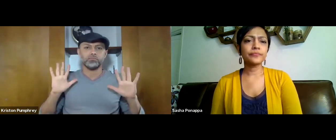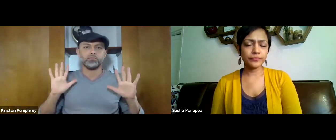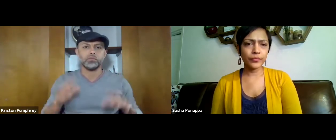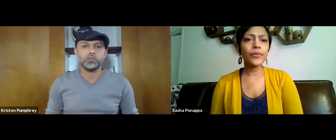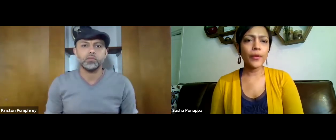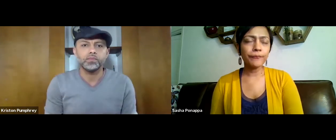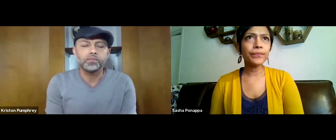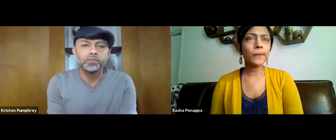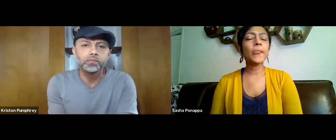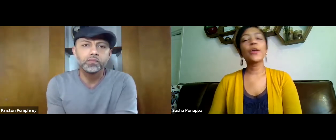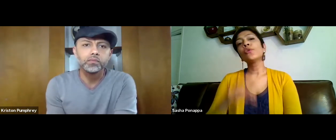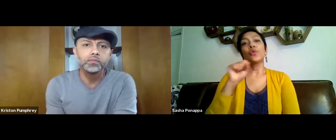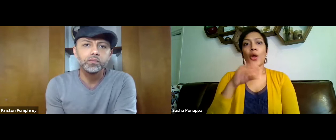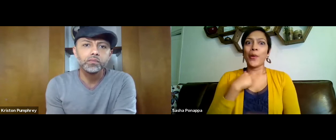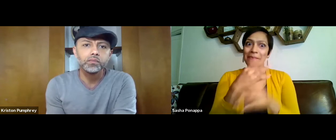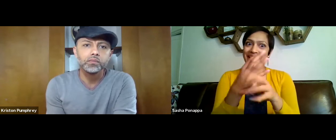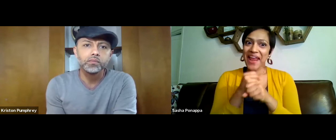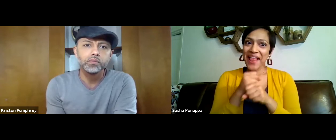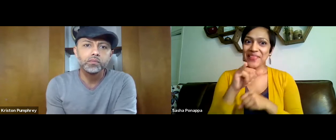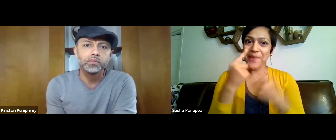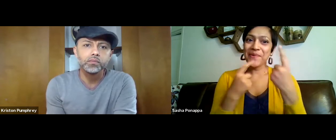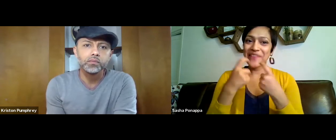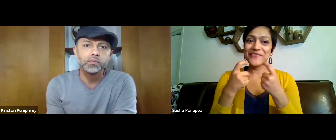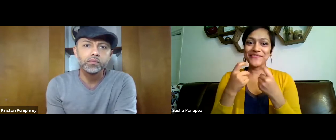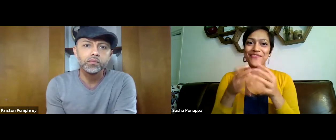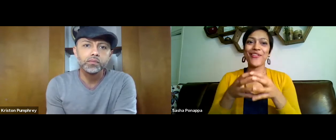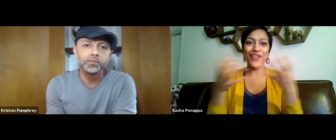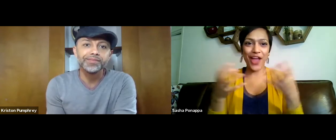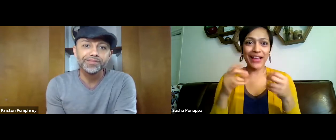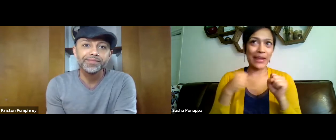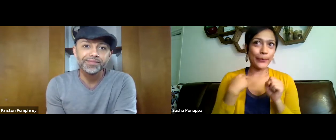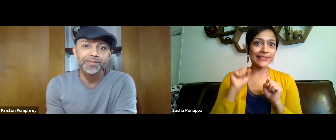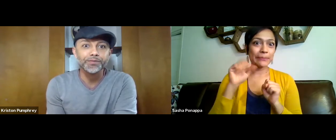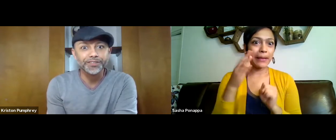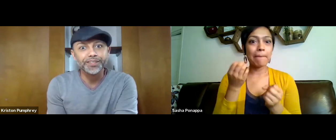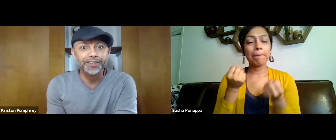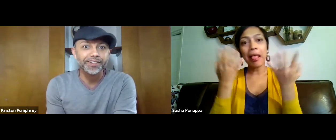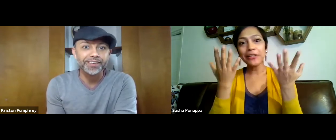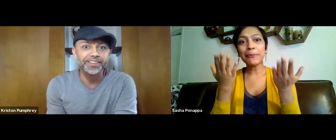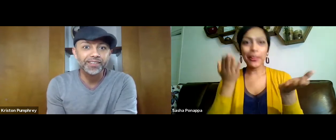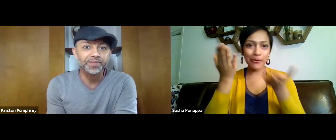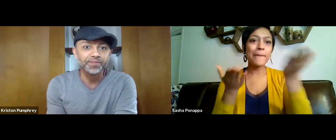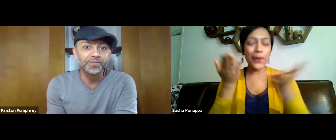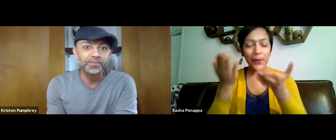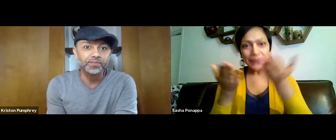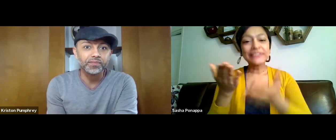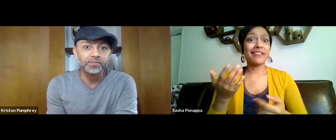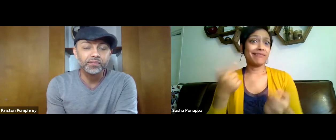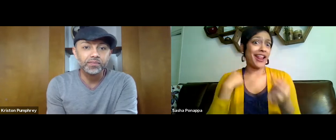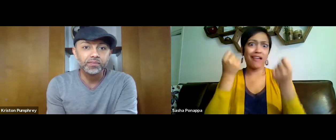or three proposals for other projects that they have? You know, Kriston, we get that question quite a lot.